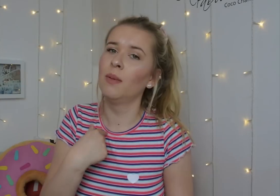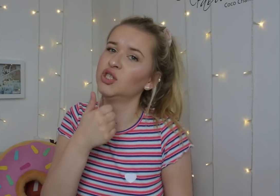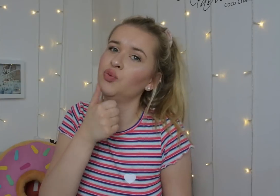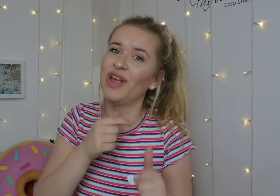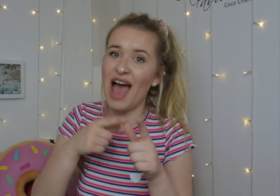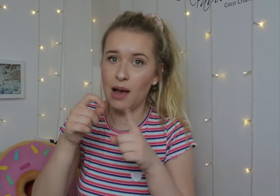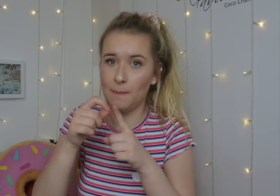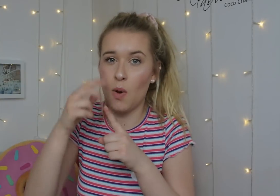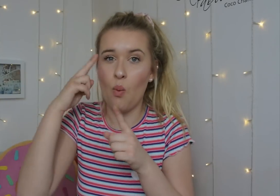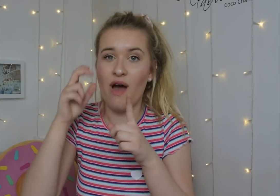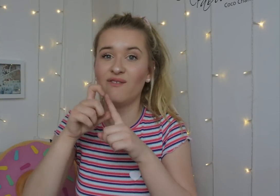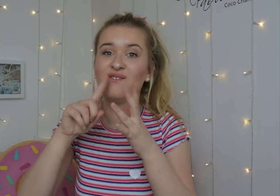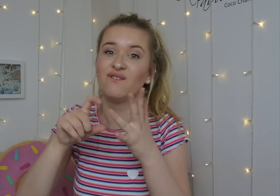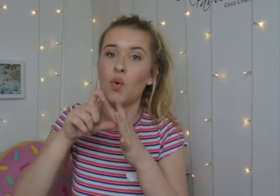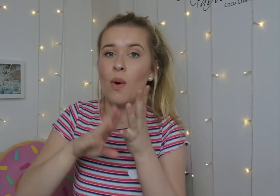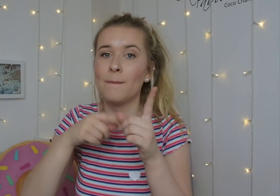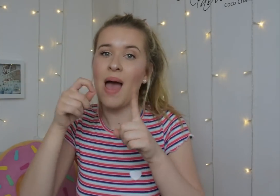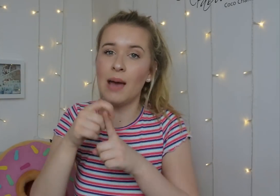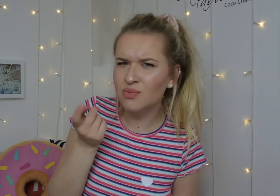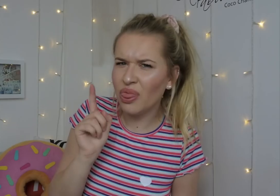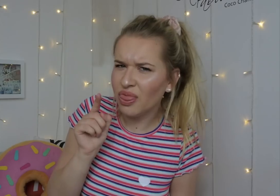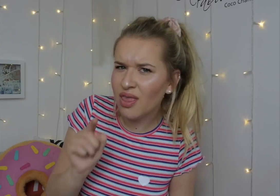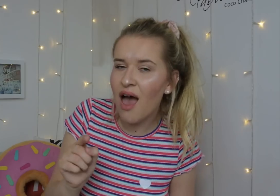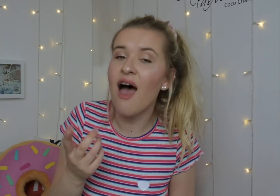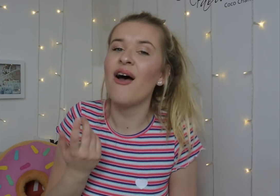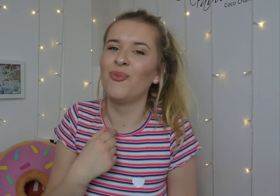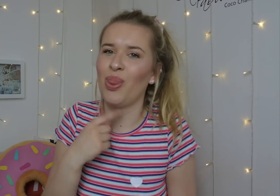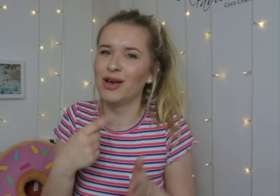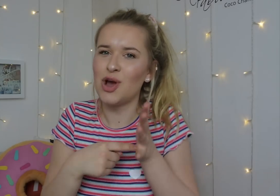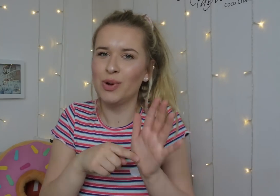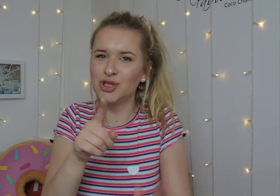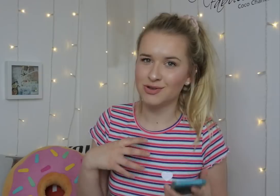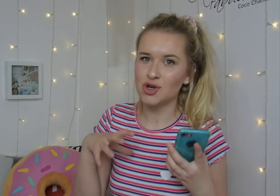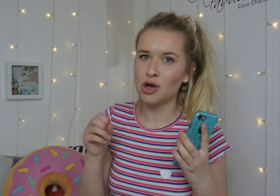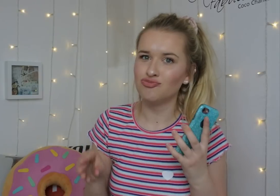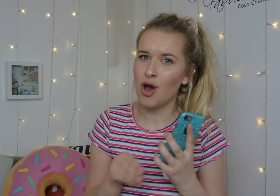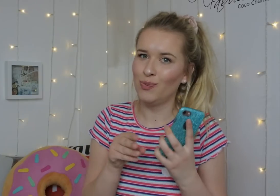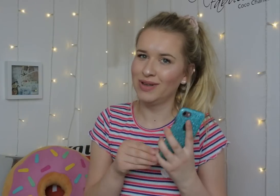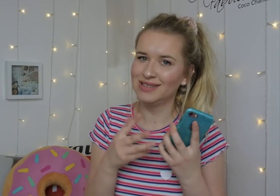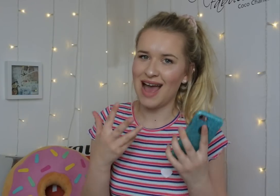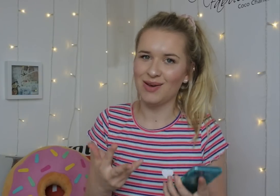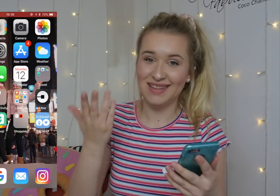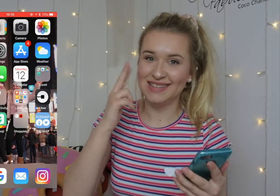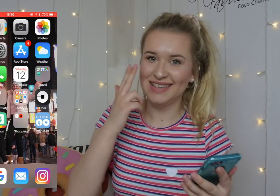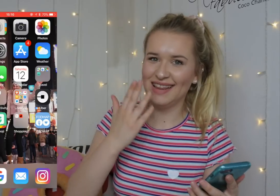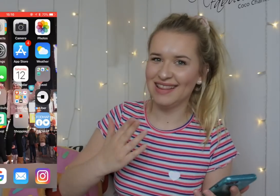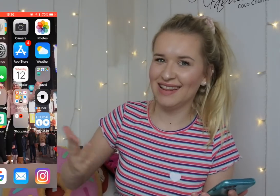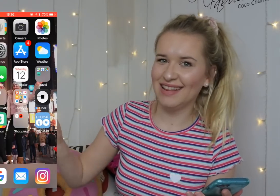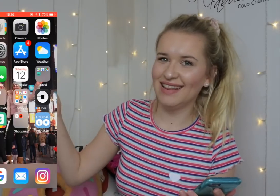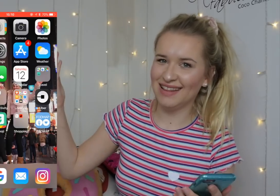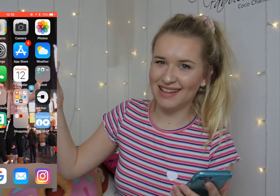I'm currently using an app called FODMAP, I'm going to show you what it is. I'm recording it now... See...